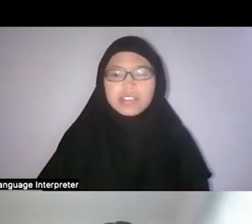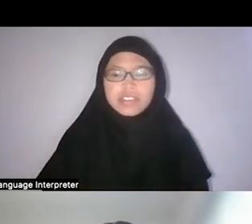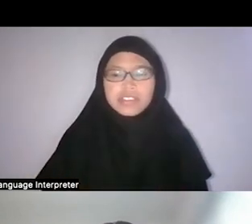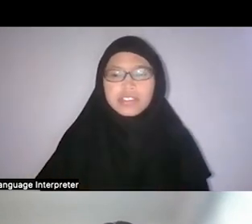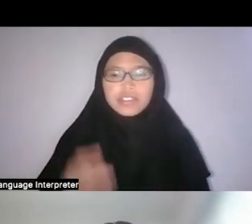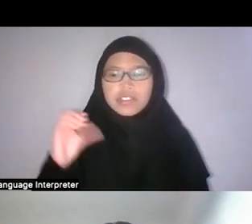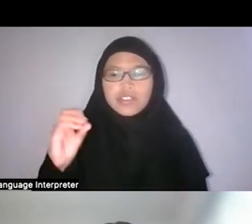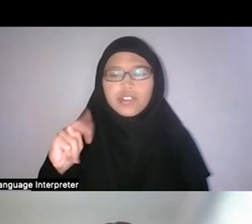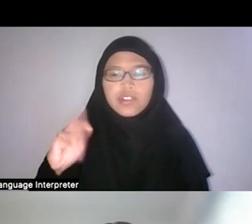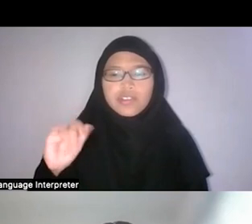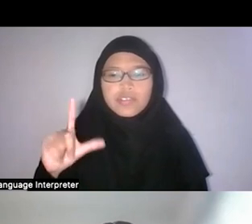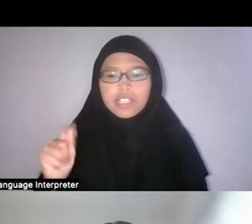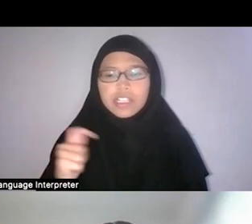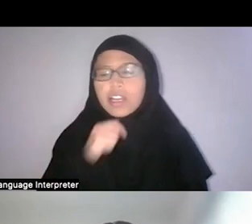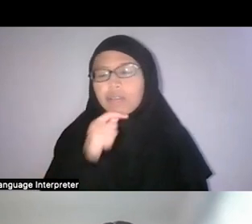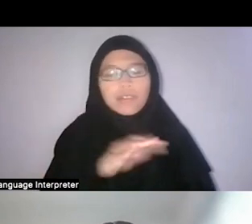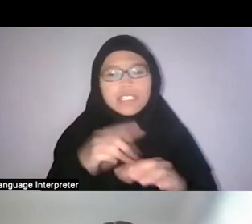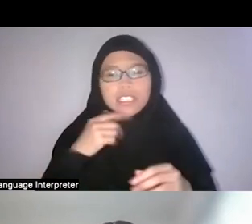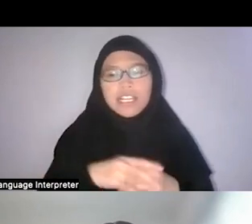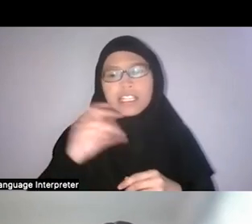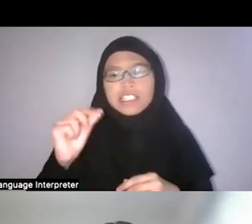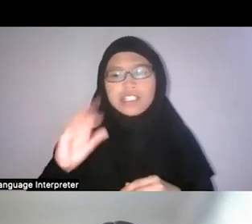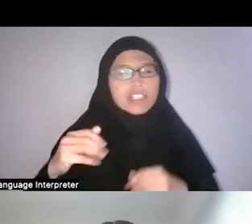or saying that Gerrard was progressive or anything by any means, beacause